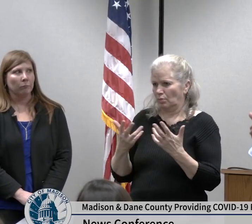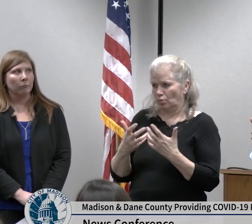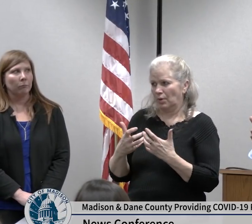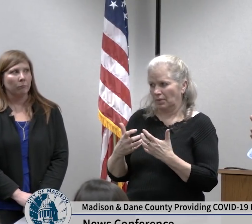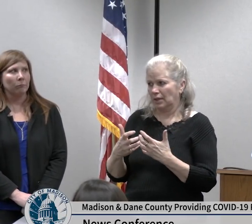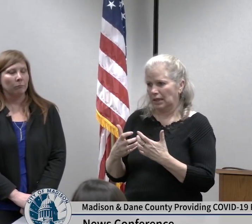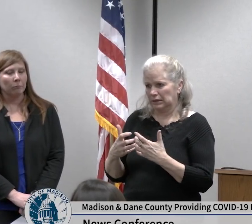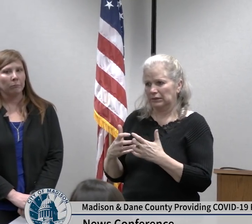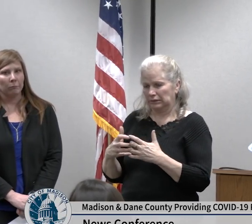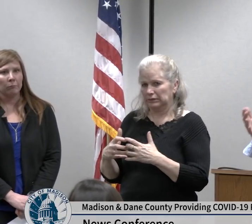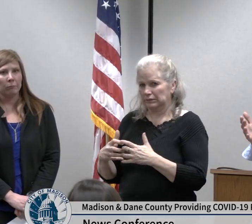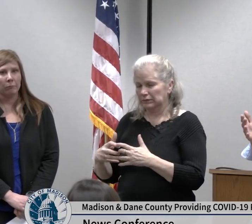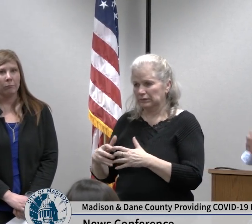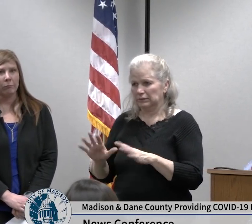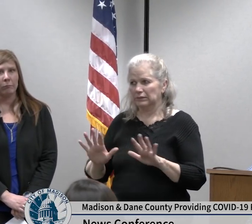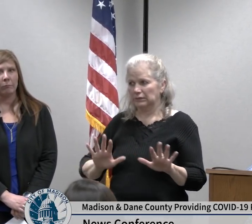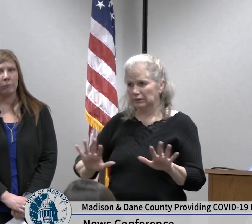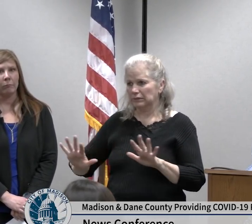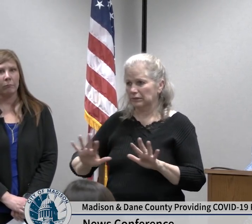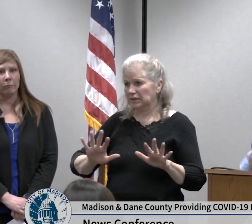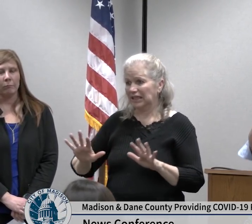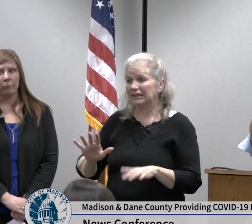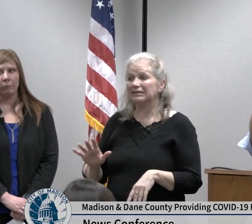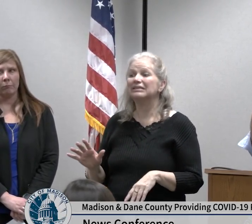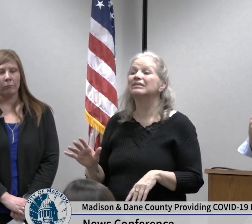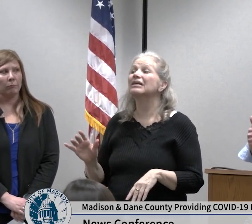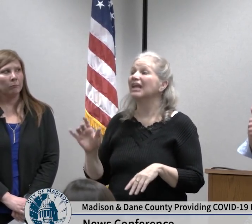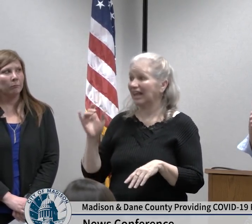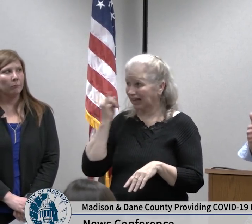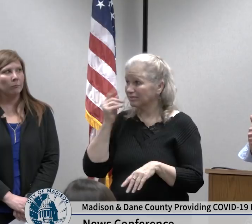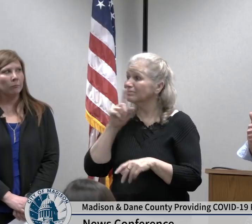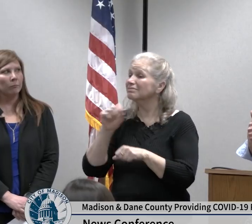possible should community spread occur hopefully many of our efforts will